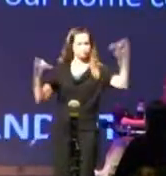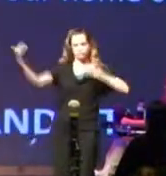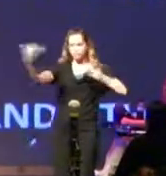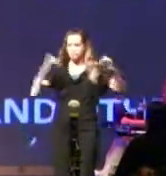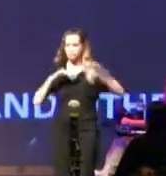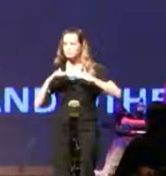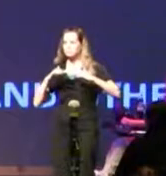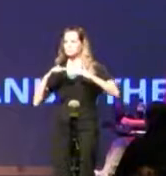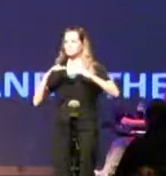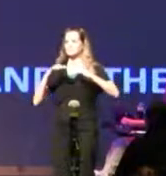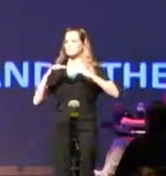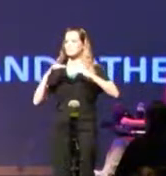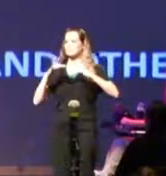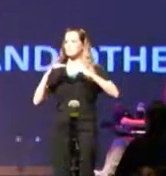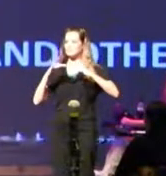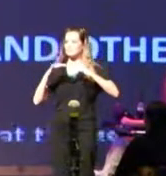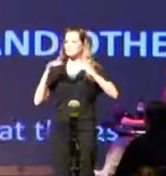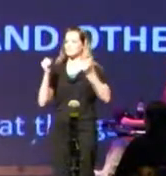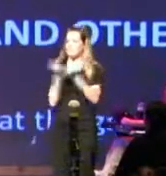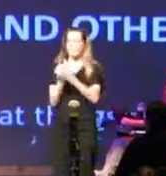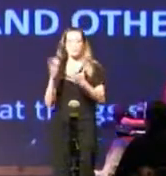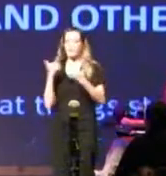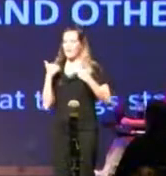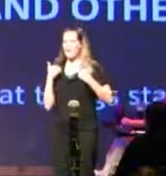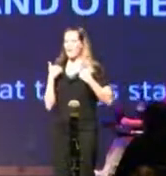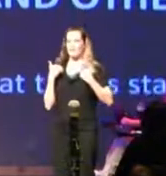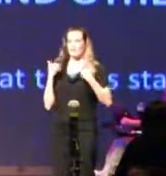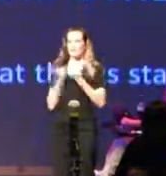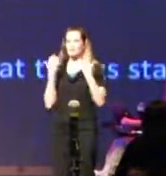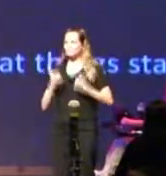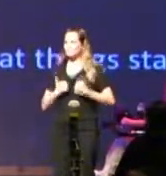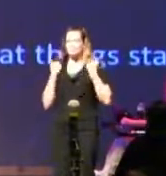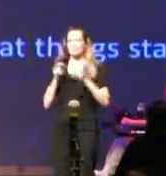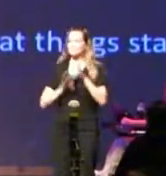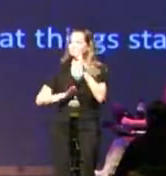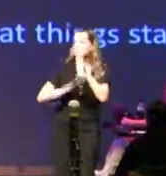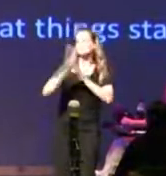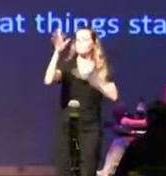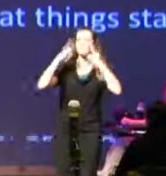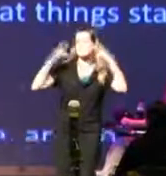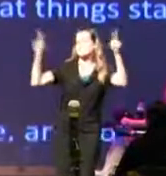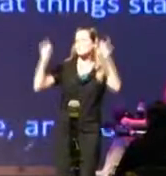wherein we all have everything that we need to survive and thrive. Here we find